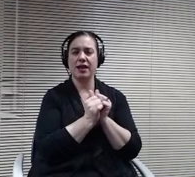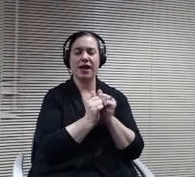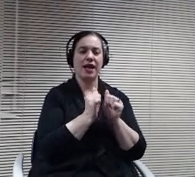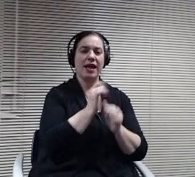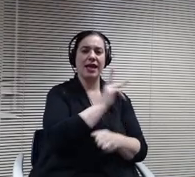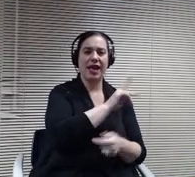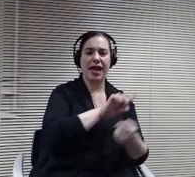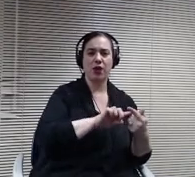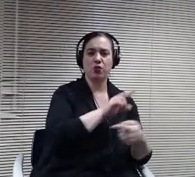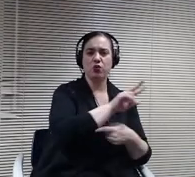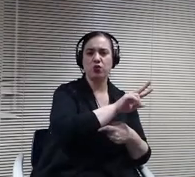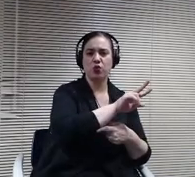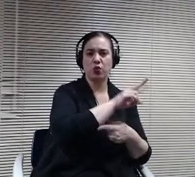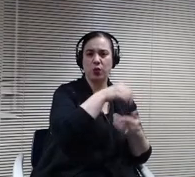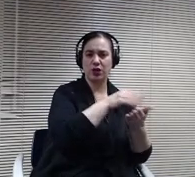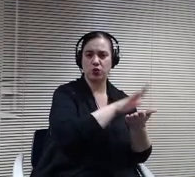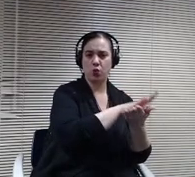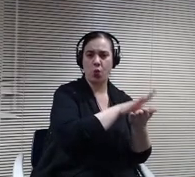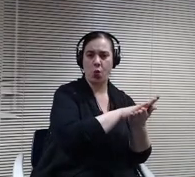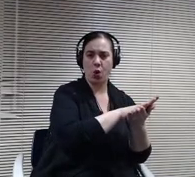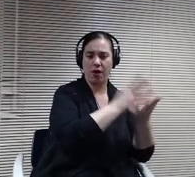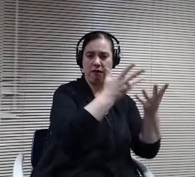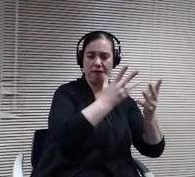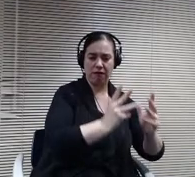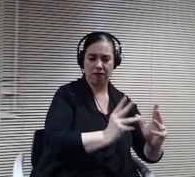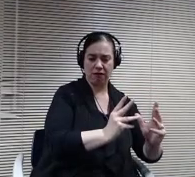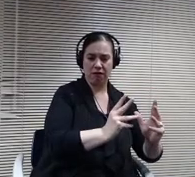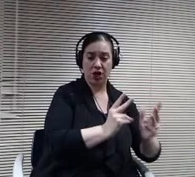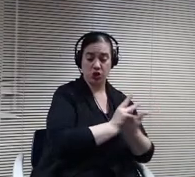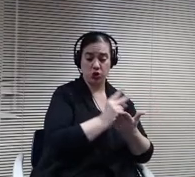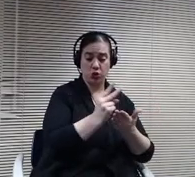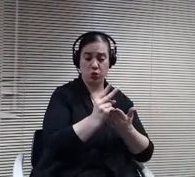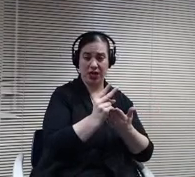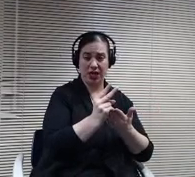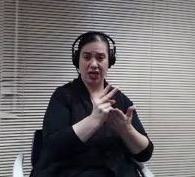then after two week period we can bring in the third graders